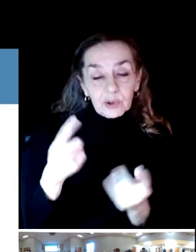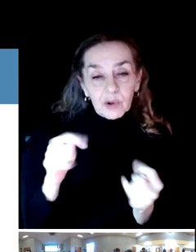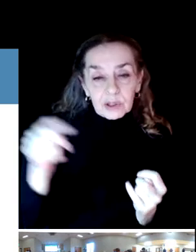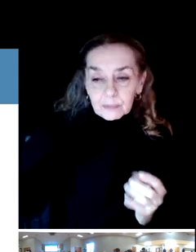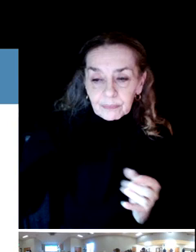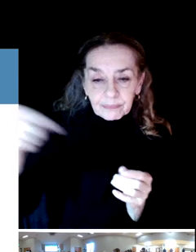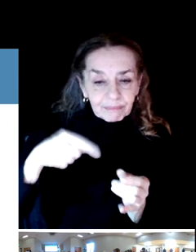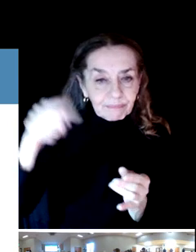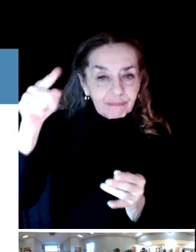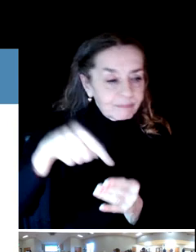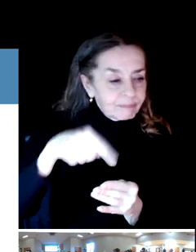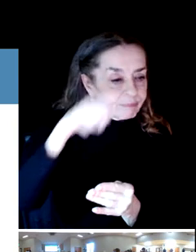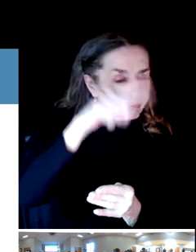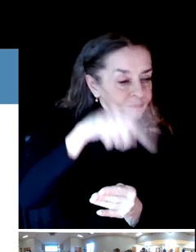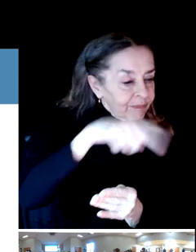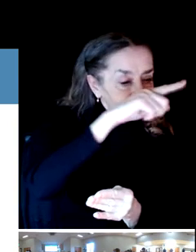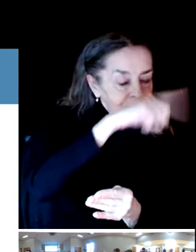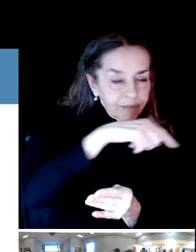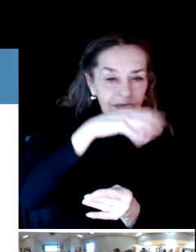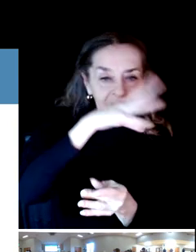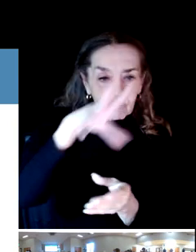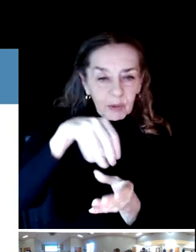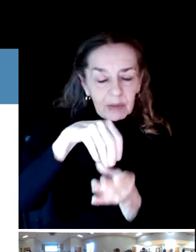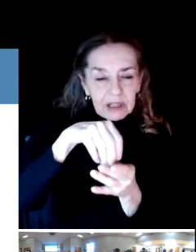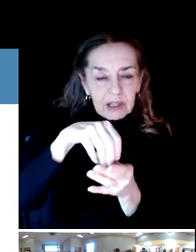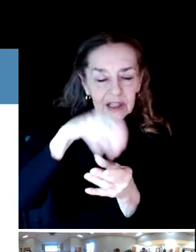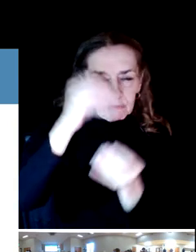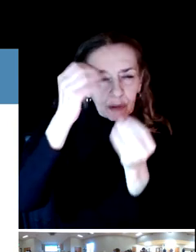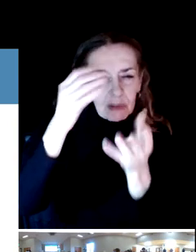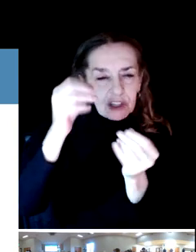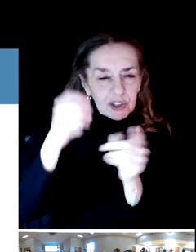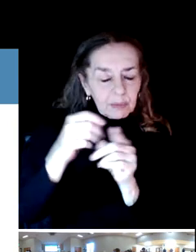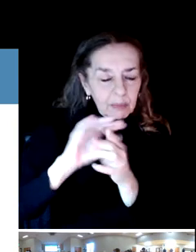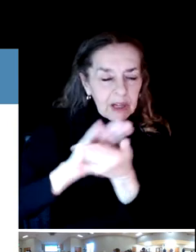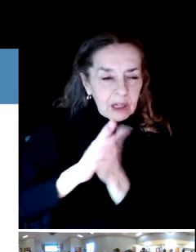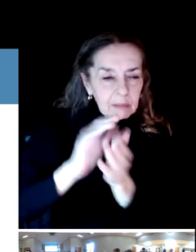Those things that are most important will become goals, objectives for the next ten